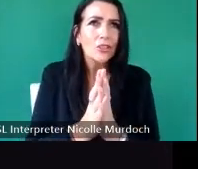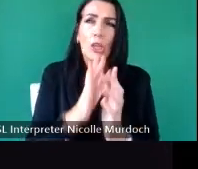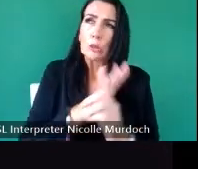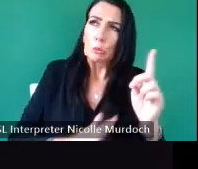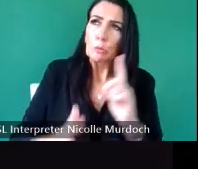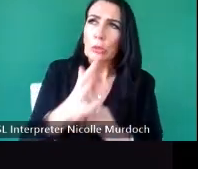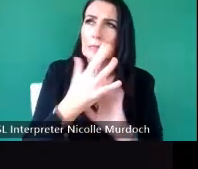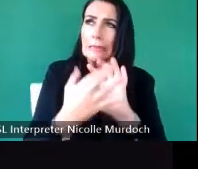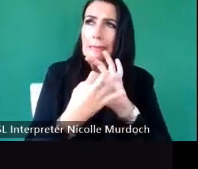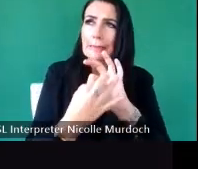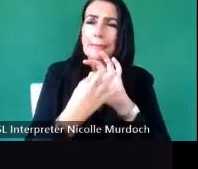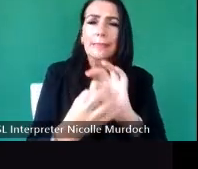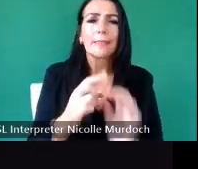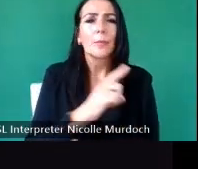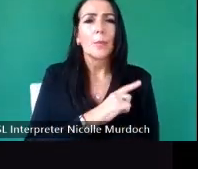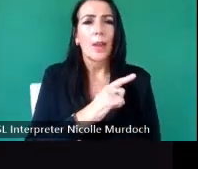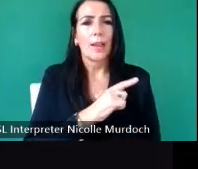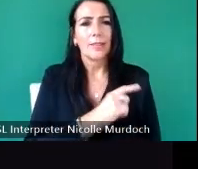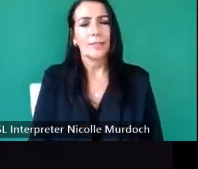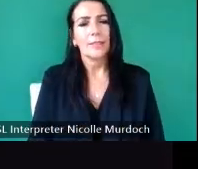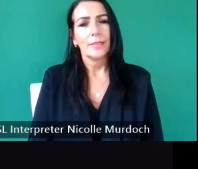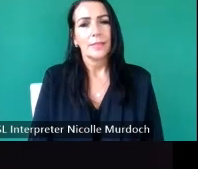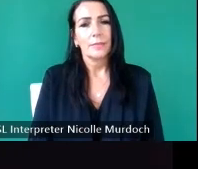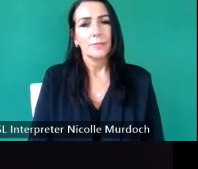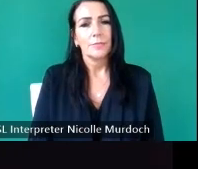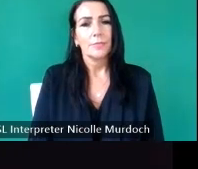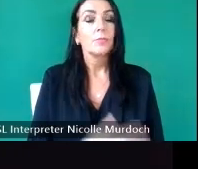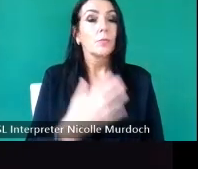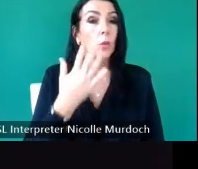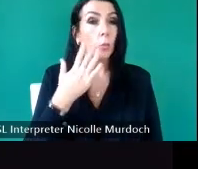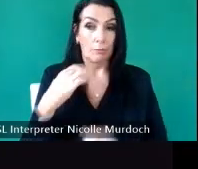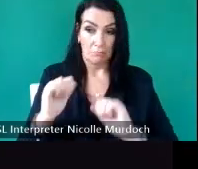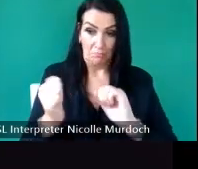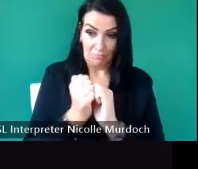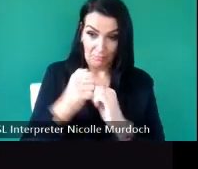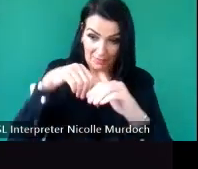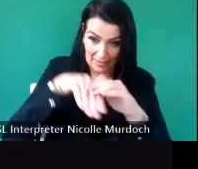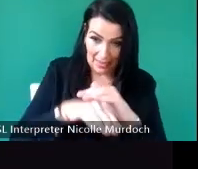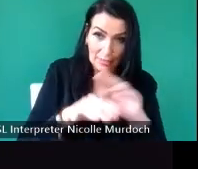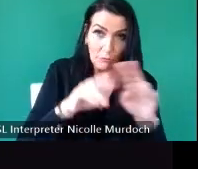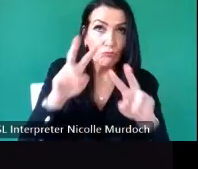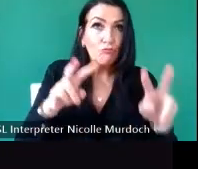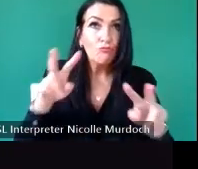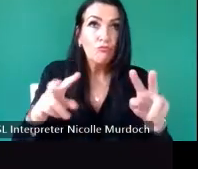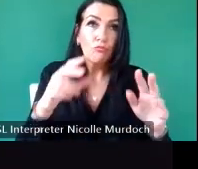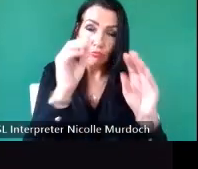and once permission is granted very important uh there are some practical considerations next slide